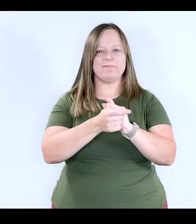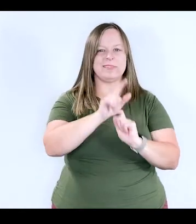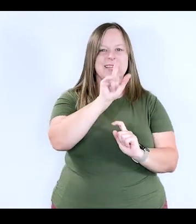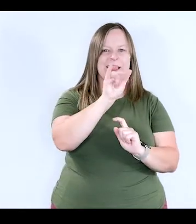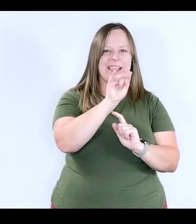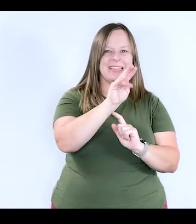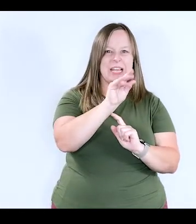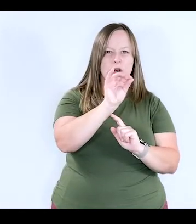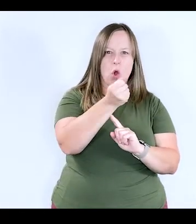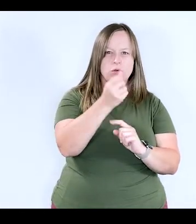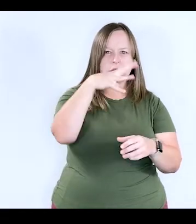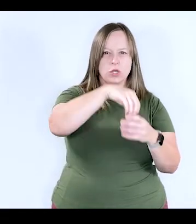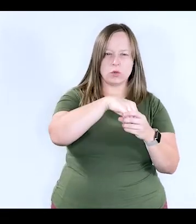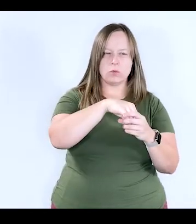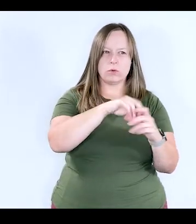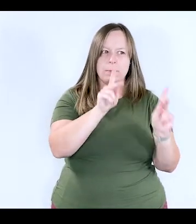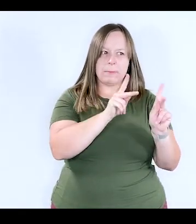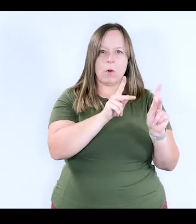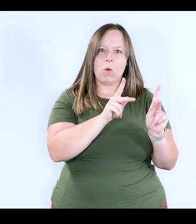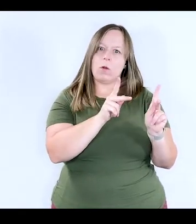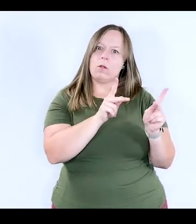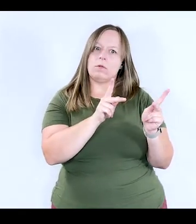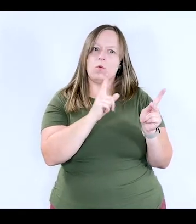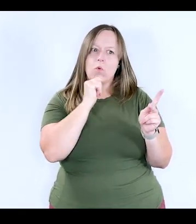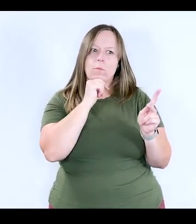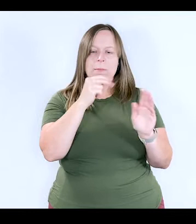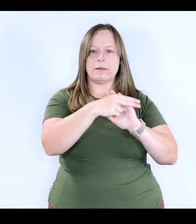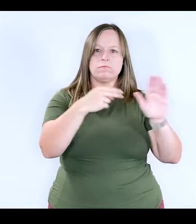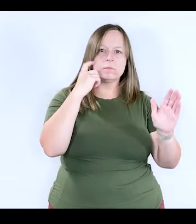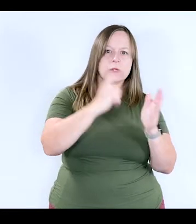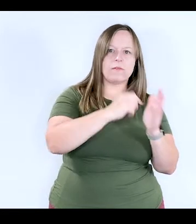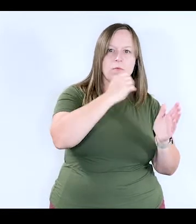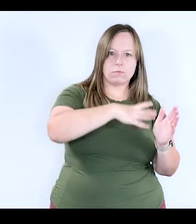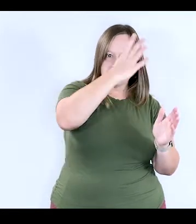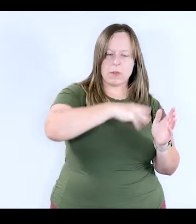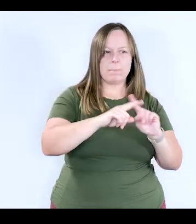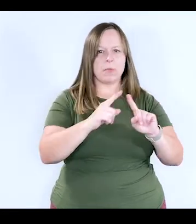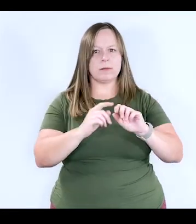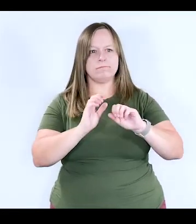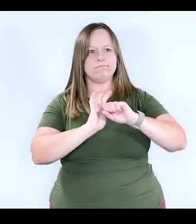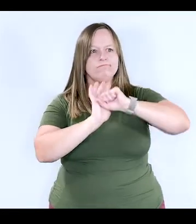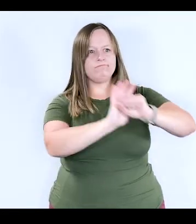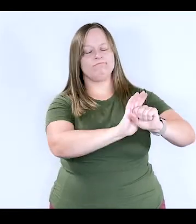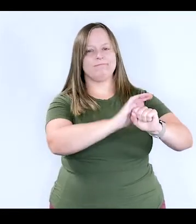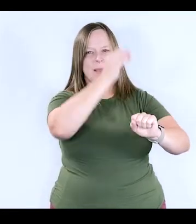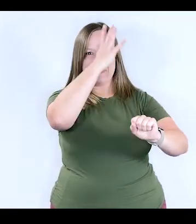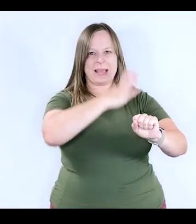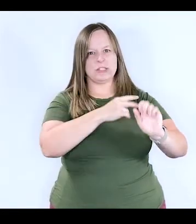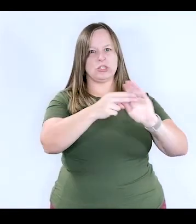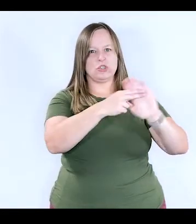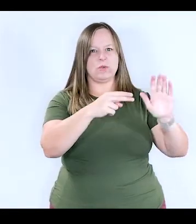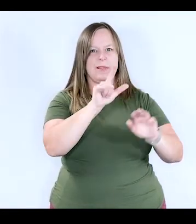to Latinos not only to include those who are gender-fluid, but also to push back on the masculine term, which